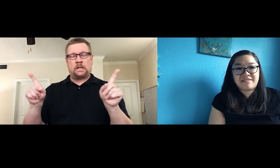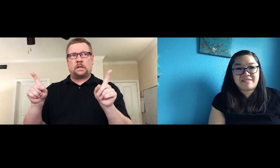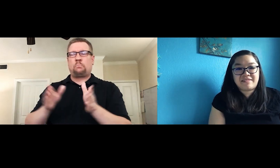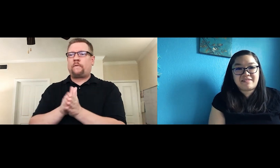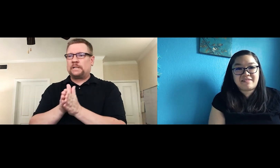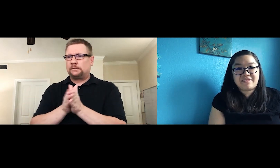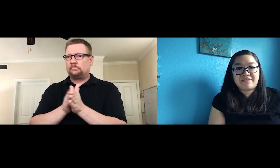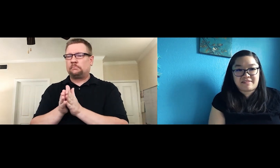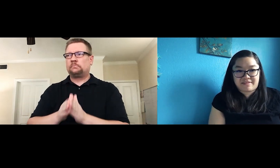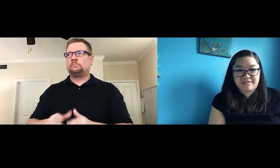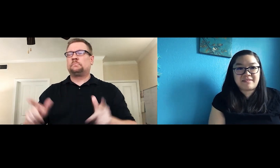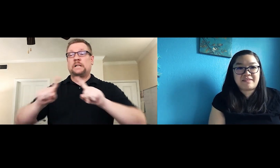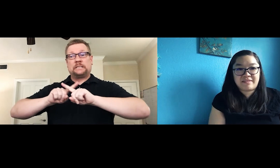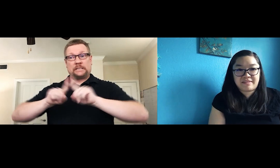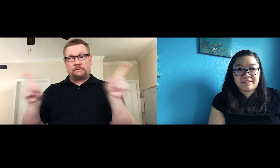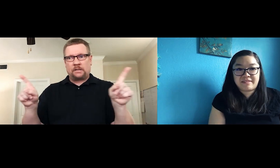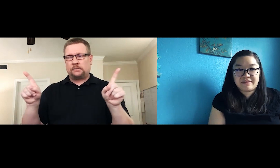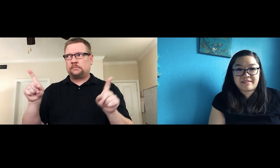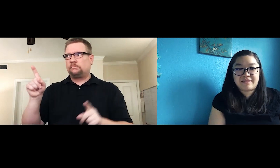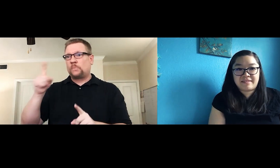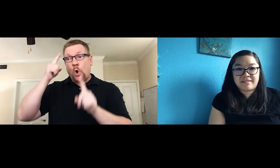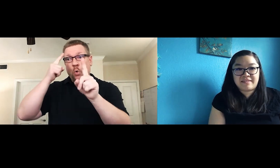but with a different set of motivations, a different